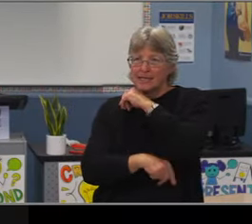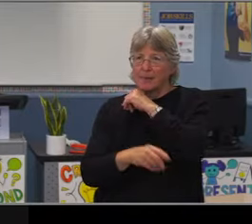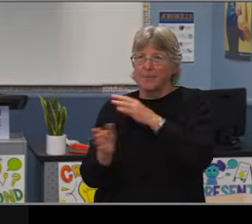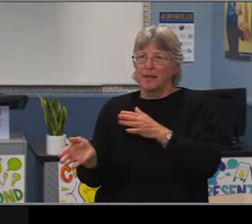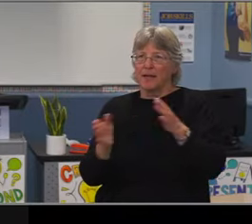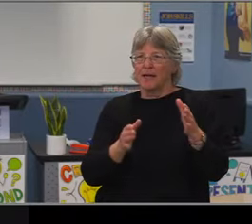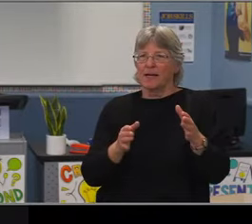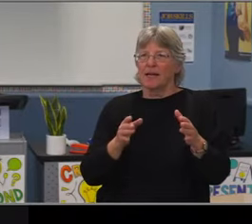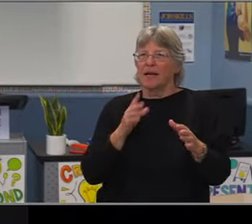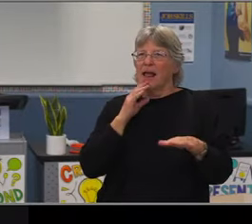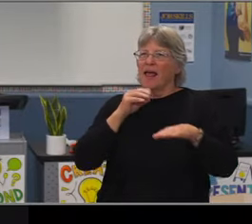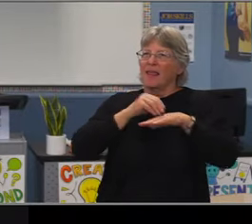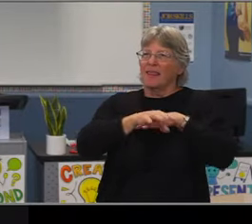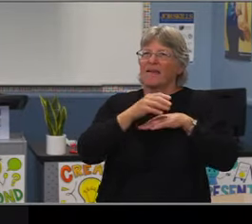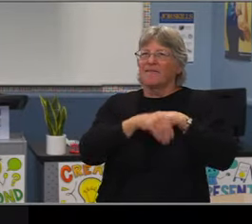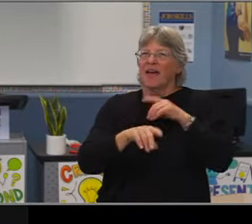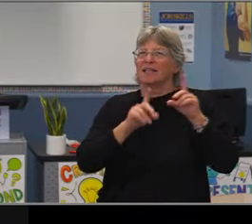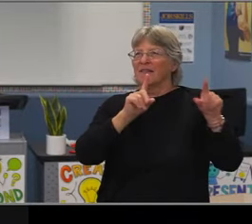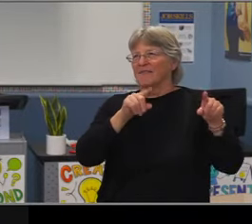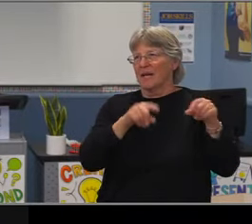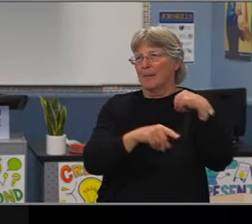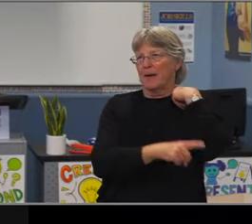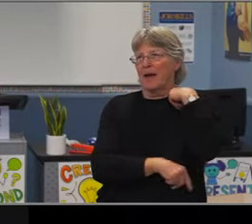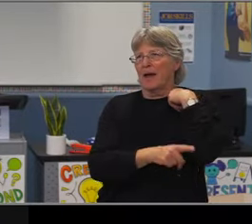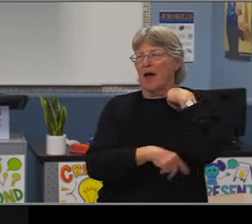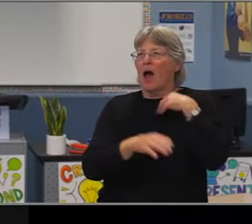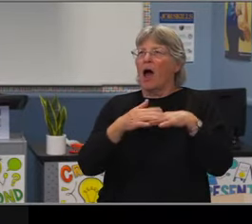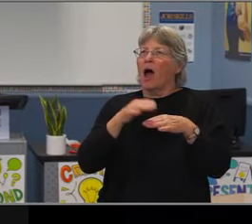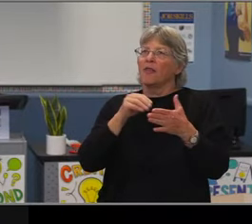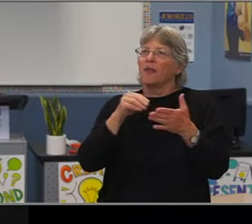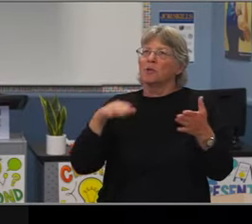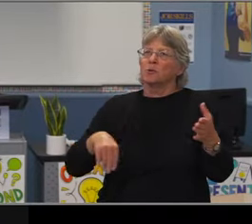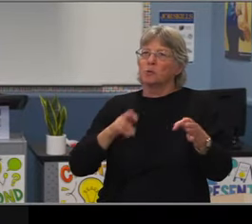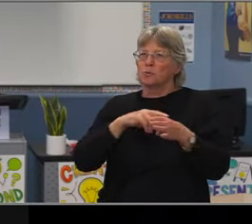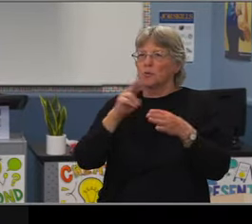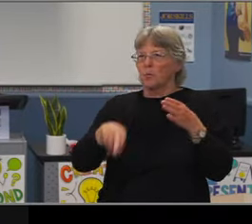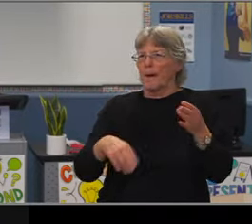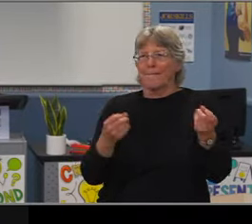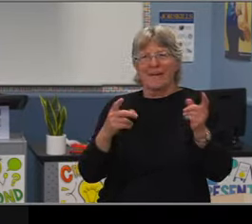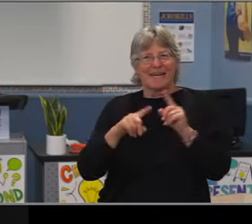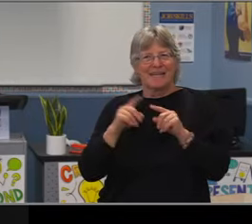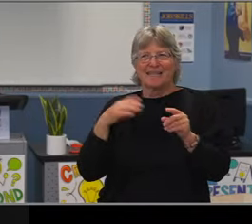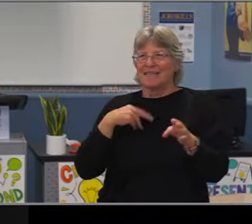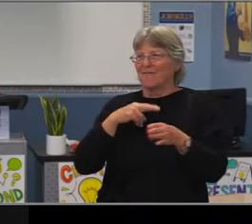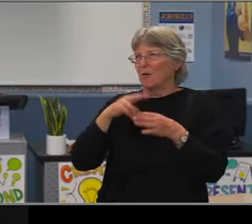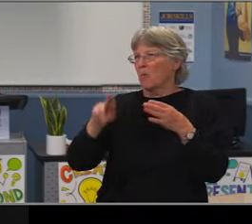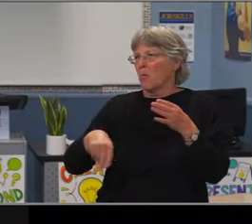Oh, if a kid is poorly attending or have suspensions, here's how it's gonna impact them. But we now see that when we break it out a little more